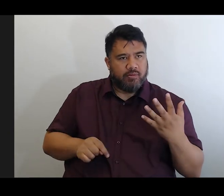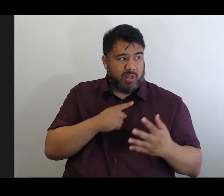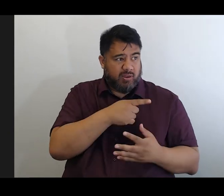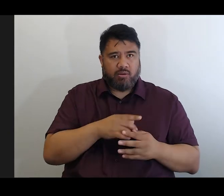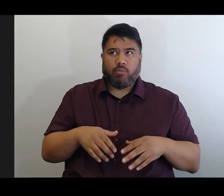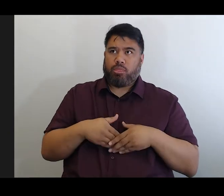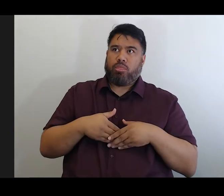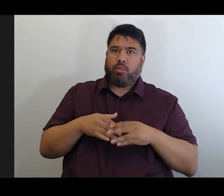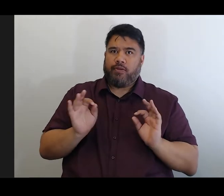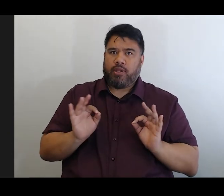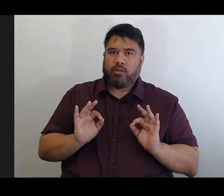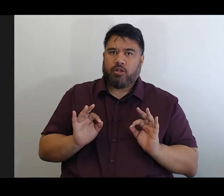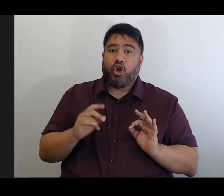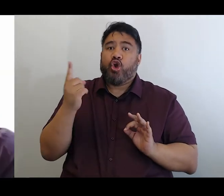Thank you, kia ora Sarah.